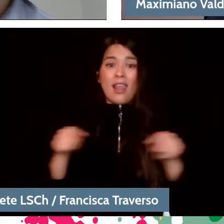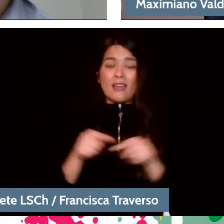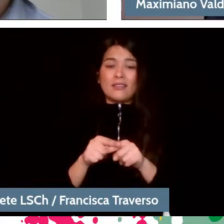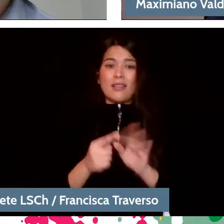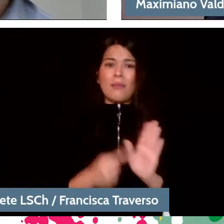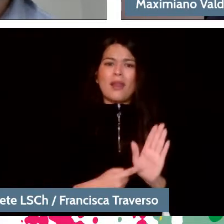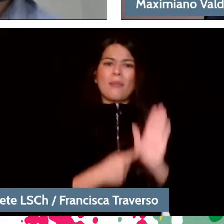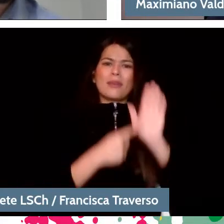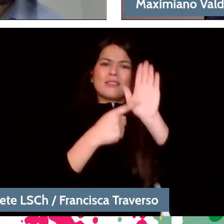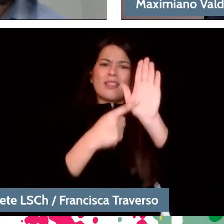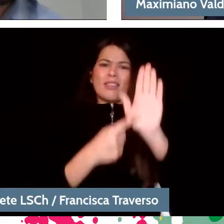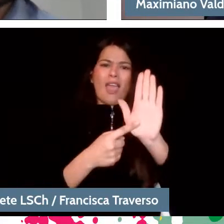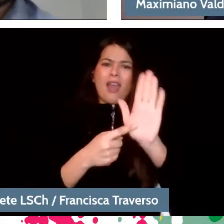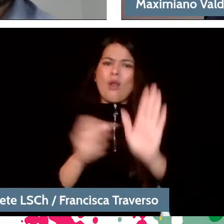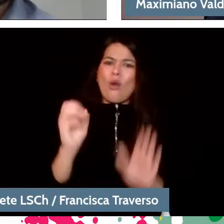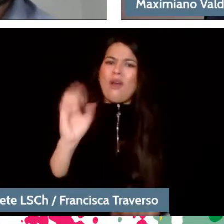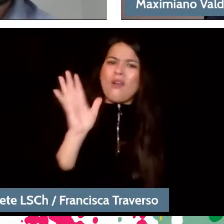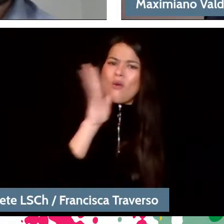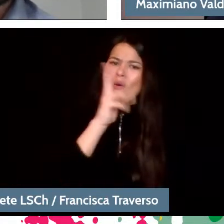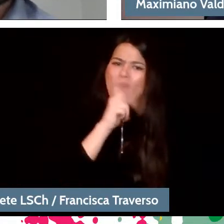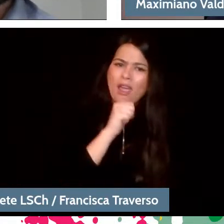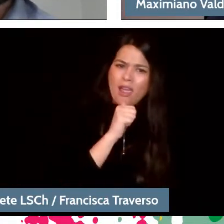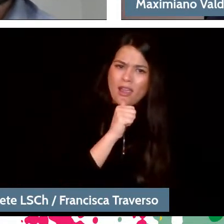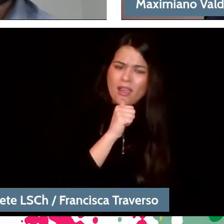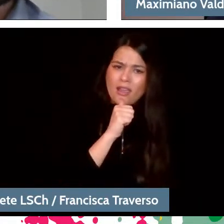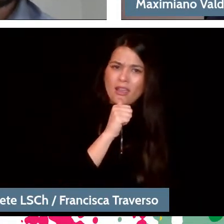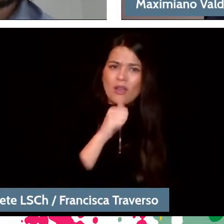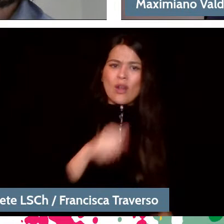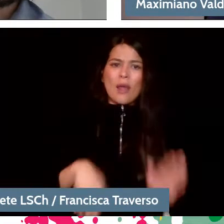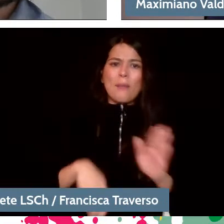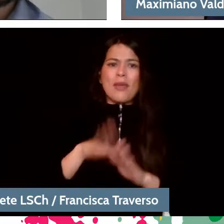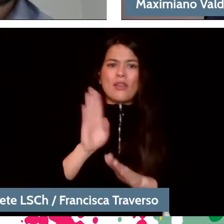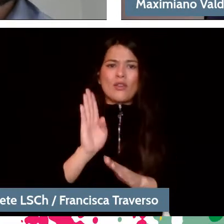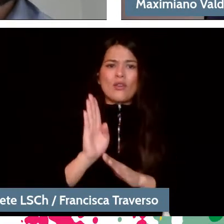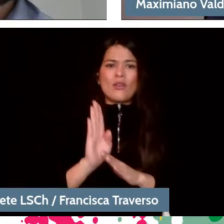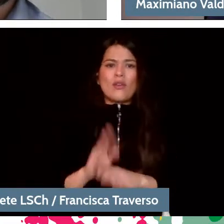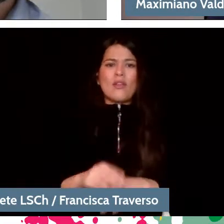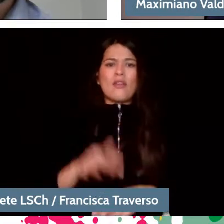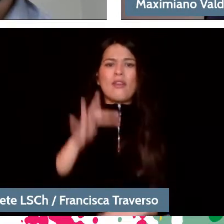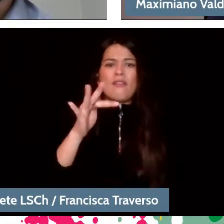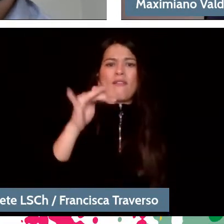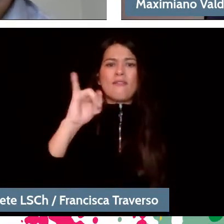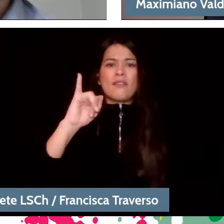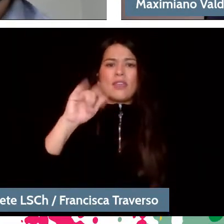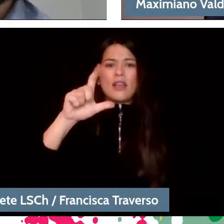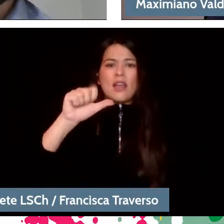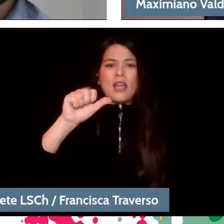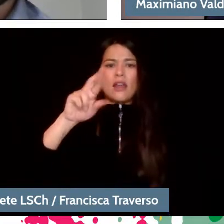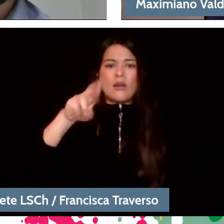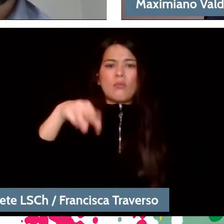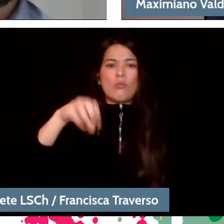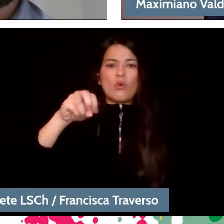and the relationship... perhaps we have their two largest orchestras with the Philharmonic and the Chilean Symphony. From Santiago and Chile, respectively.